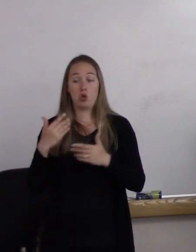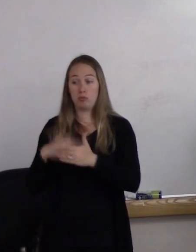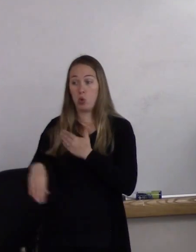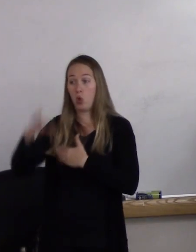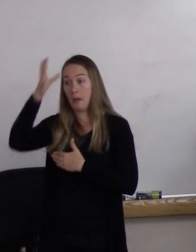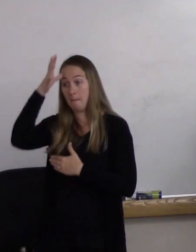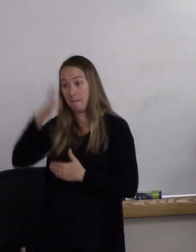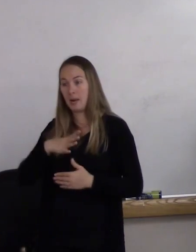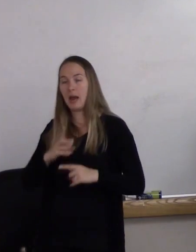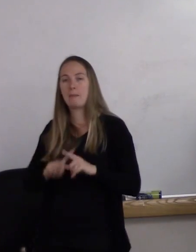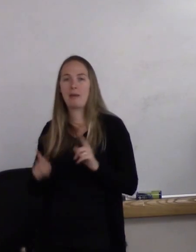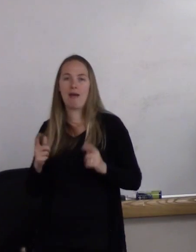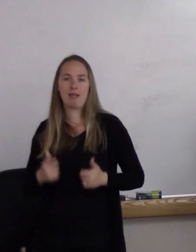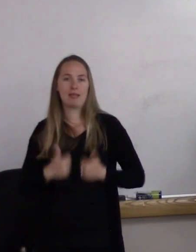but they live life as women.